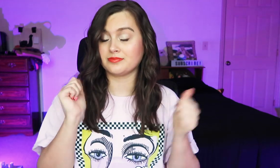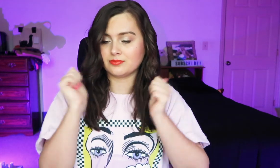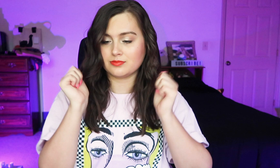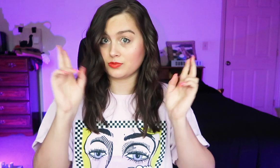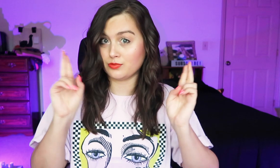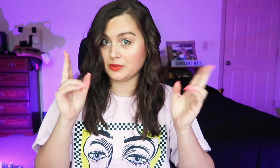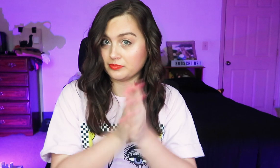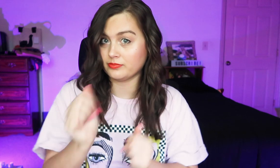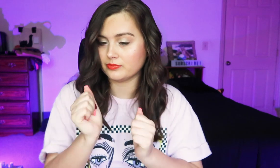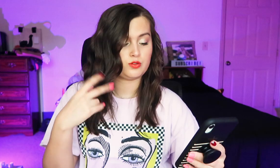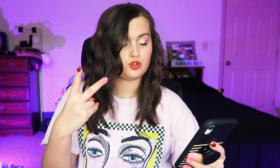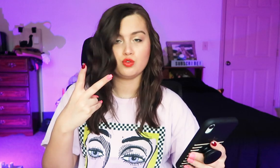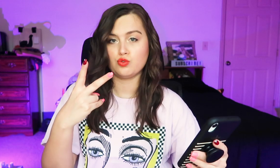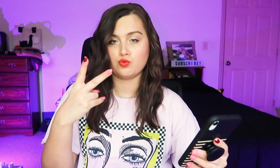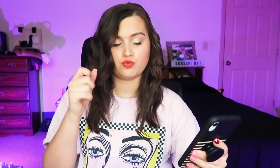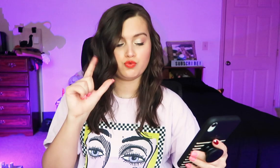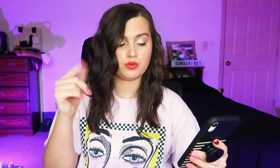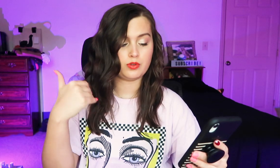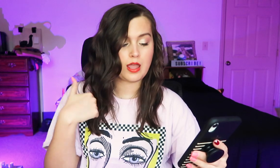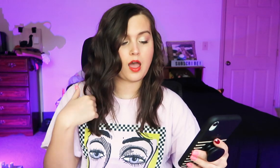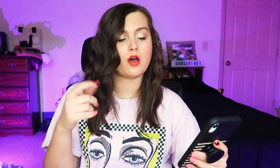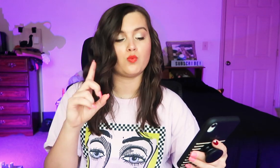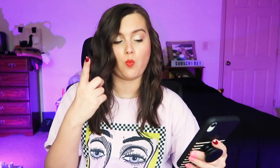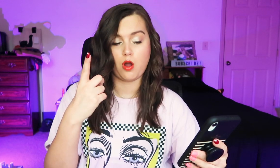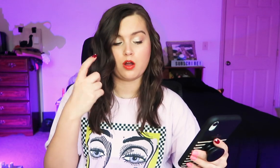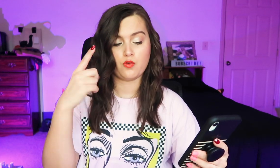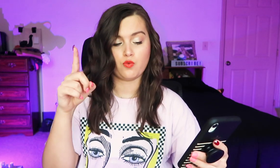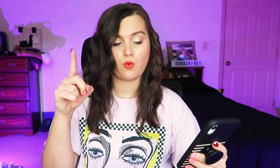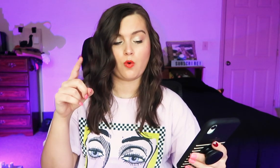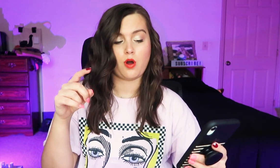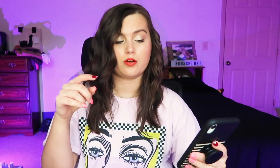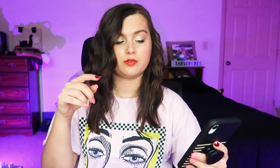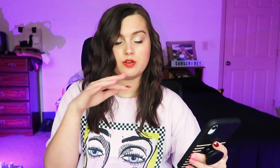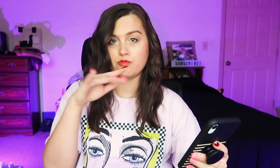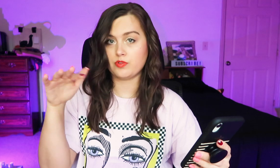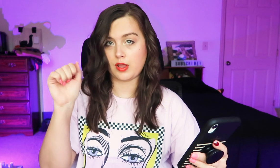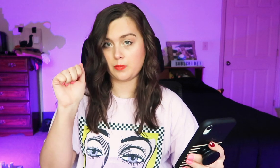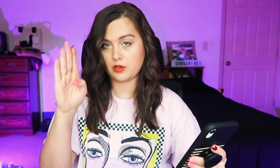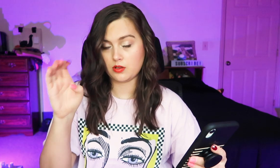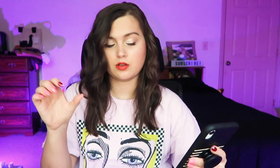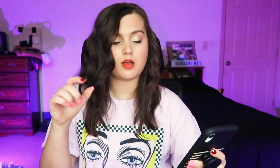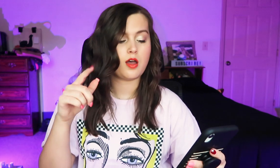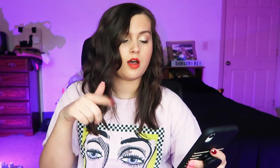Are we ready? There are two videos. One for the alphabet.